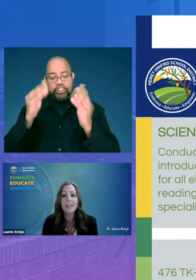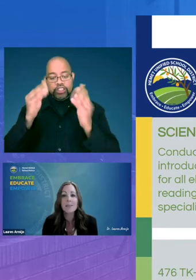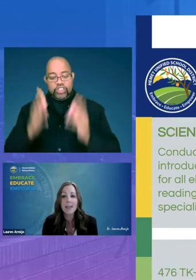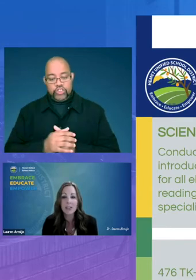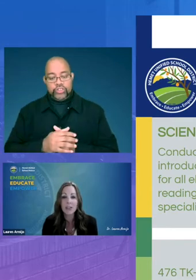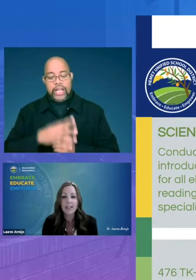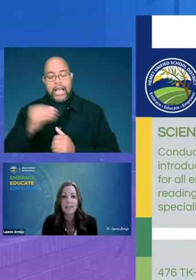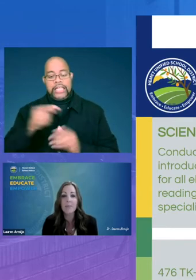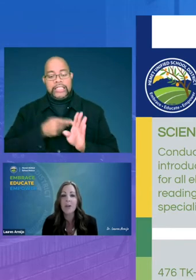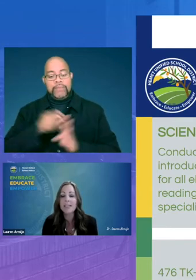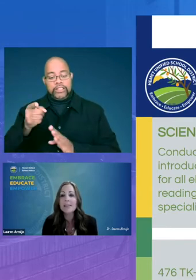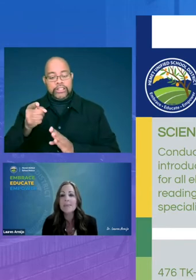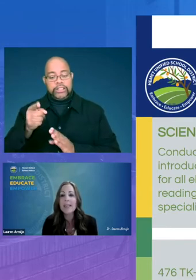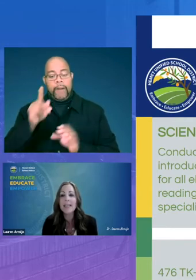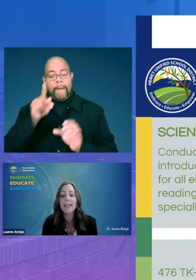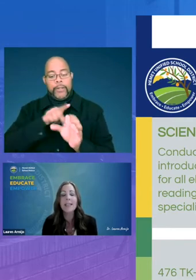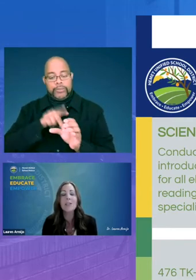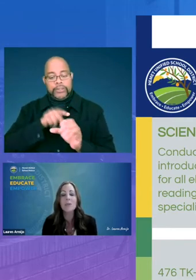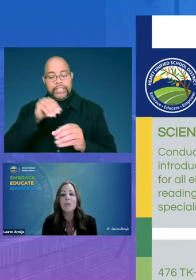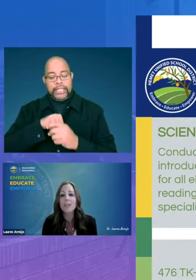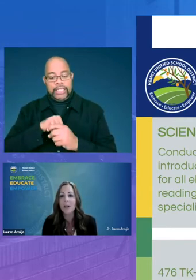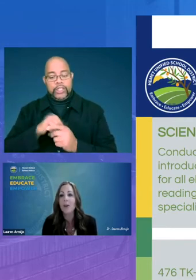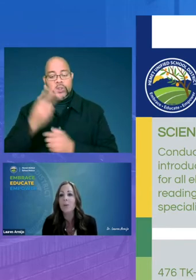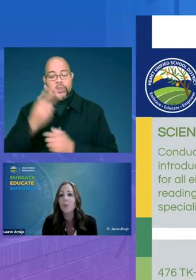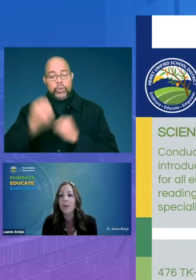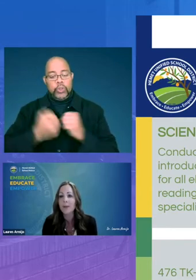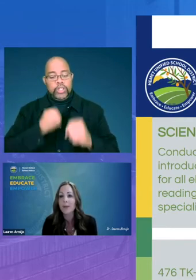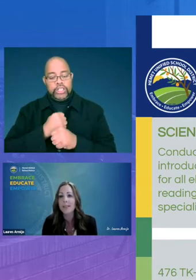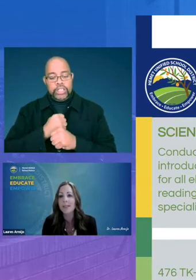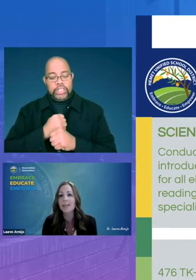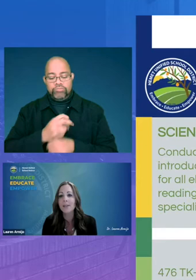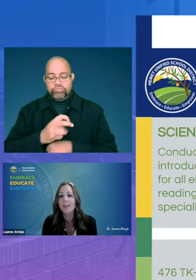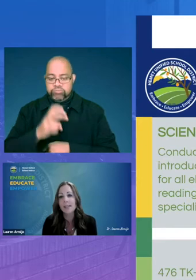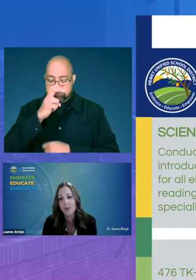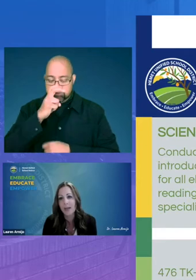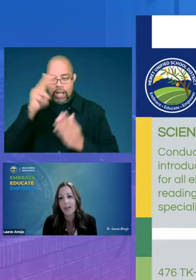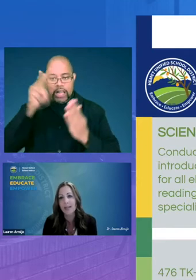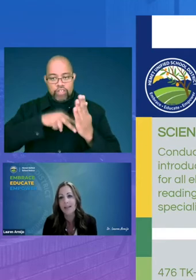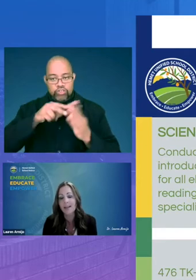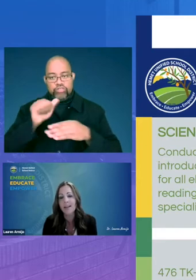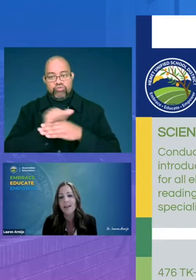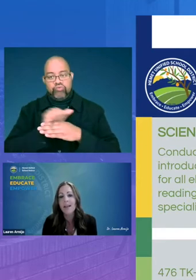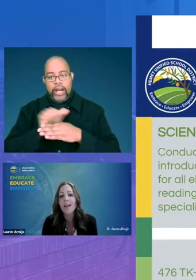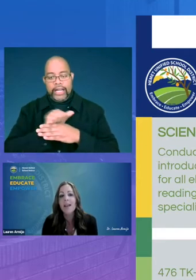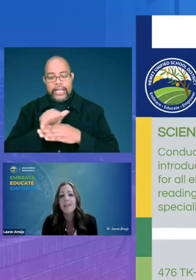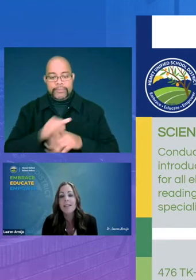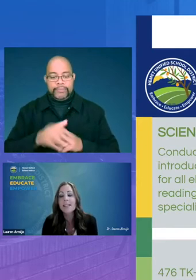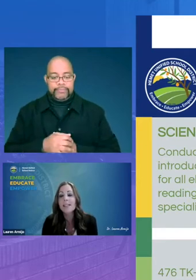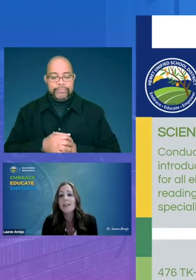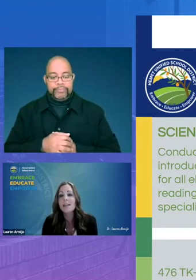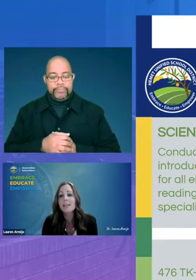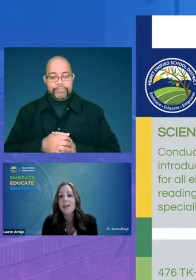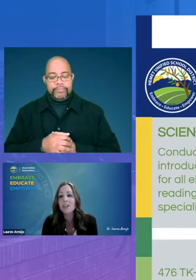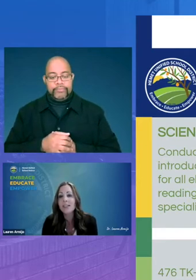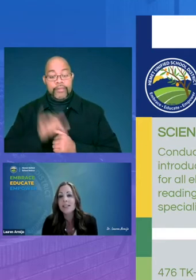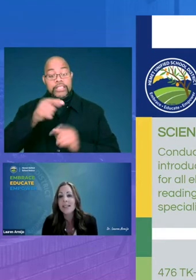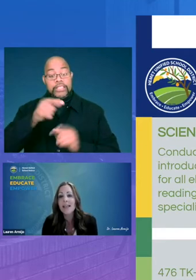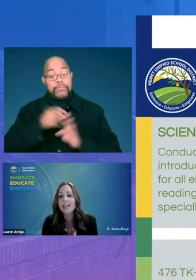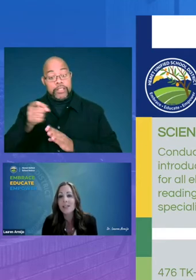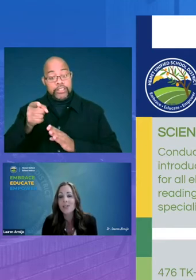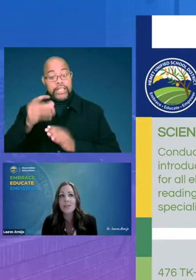specialists participating in a two-year rigorous literacy training these specialists and teachers